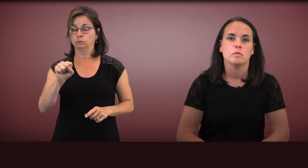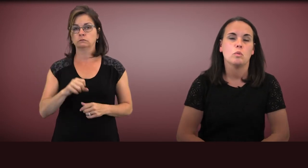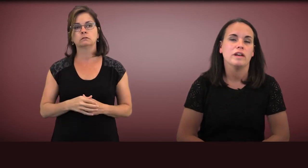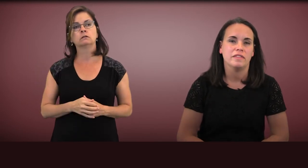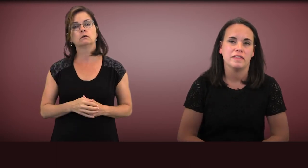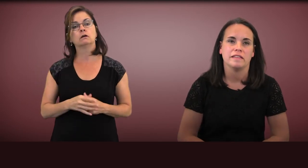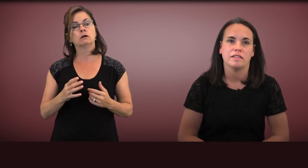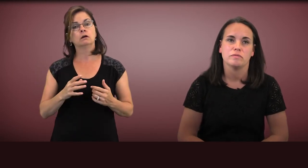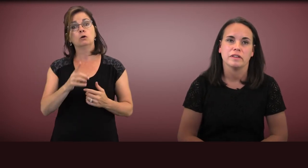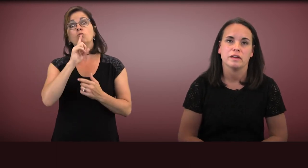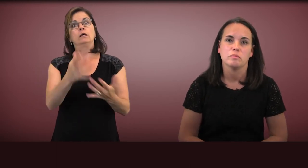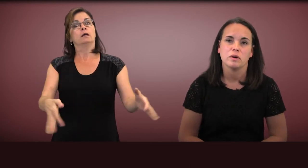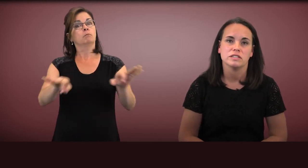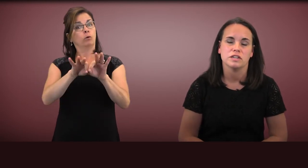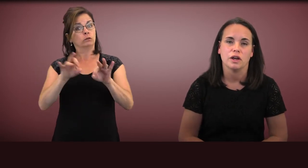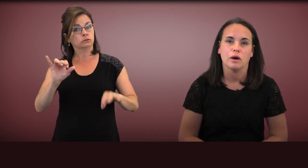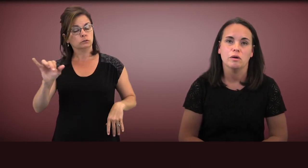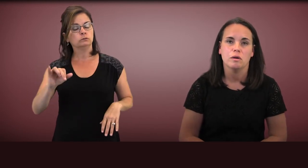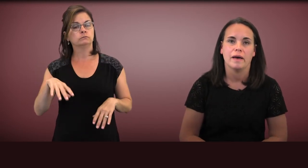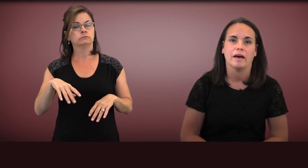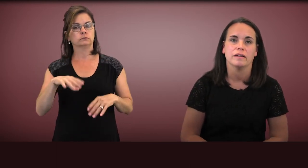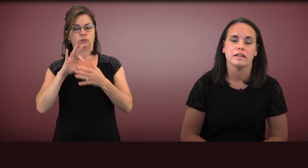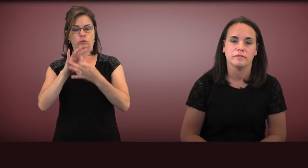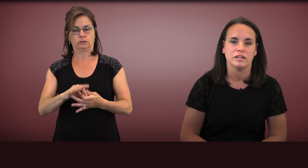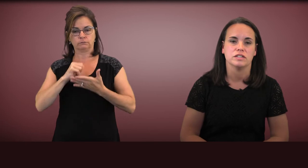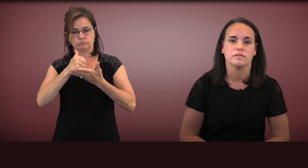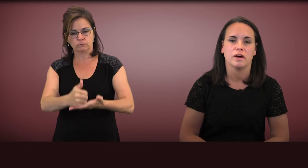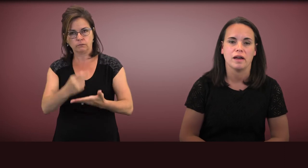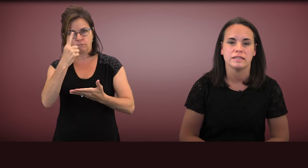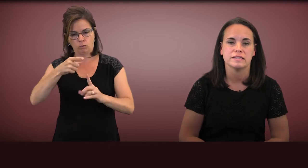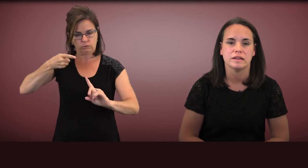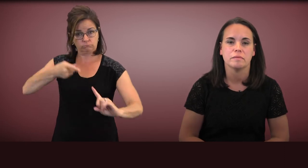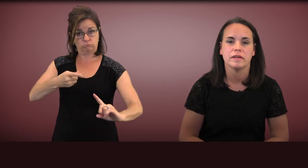One of the things that's really important to know about intervention for autism